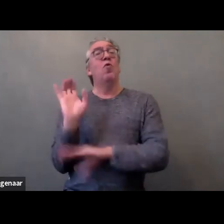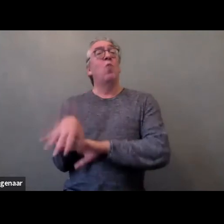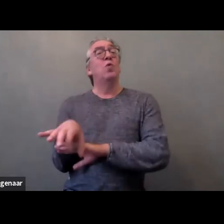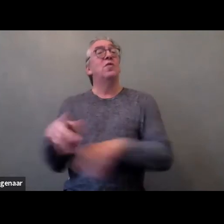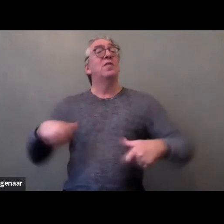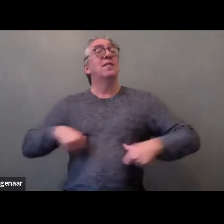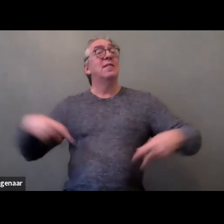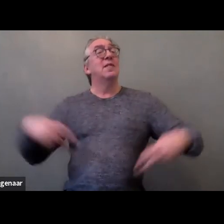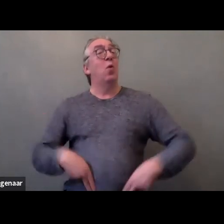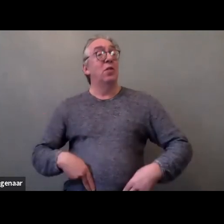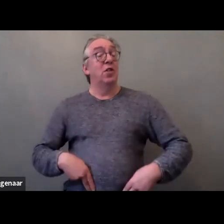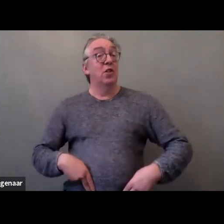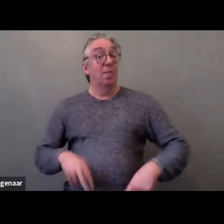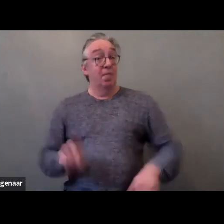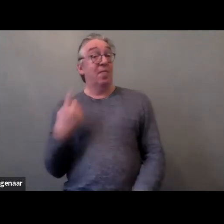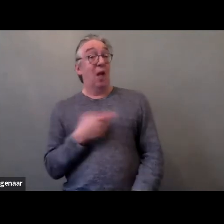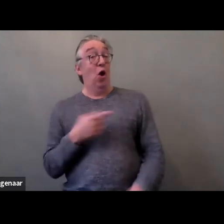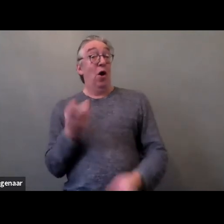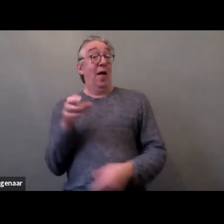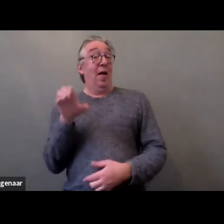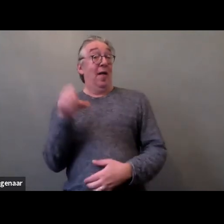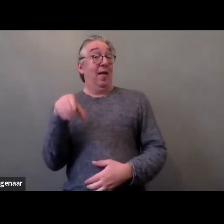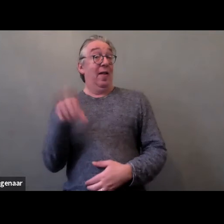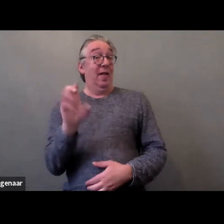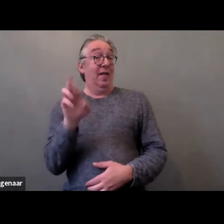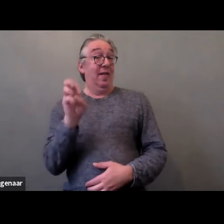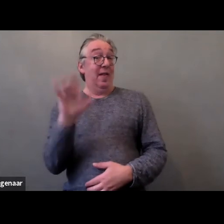to the eradication of forced sterilization in my country.